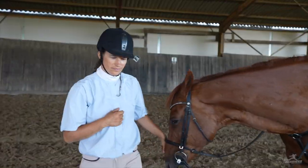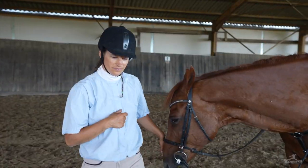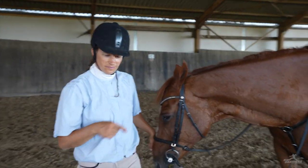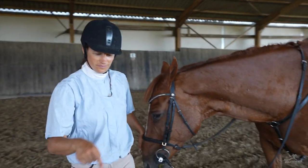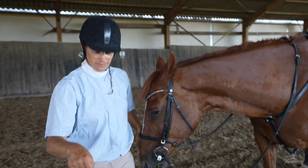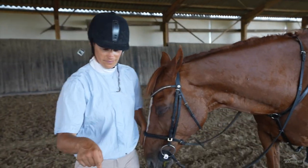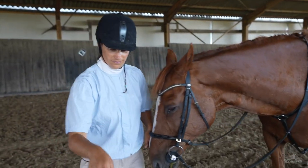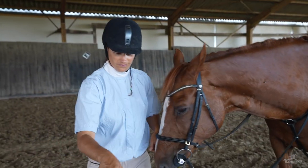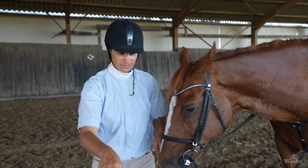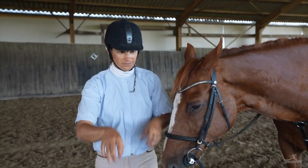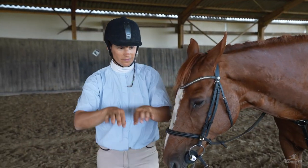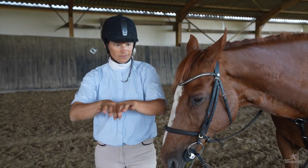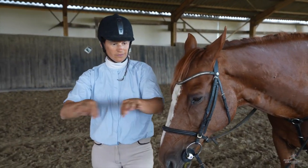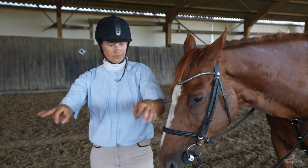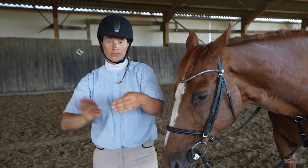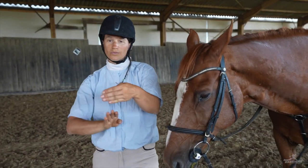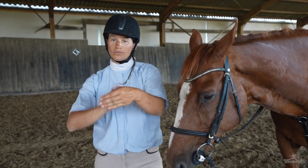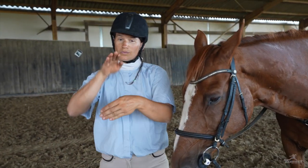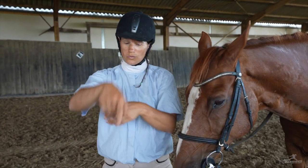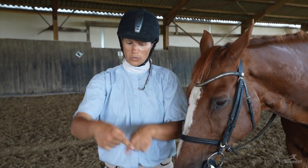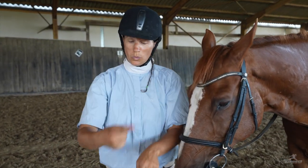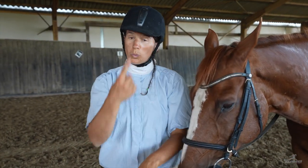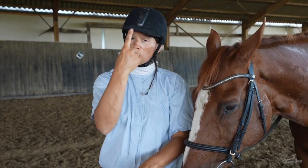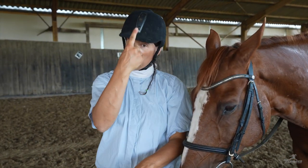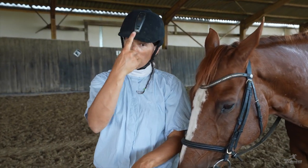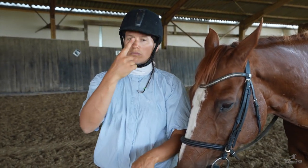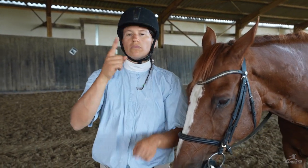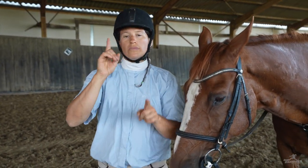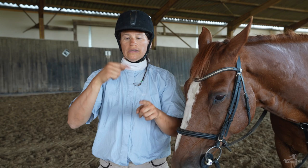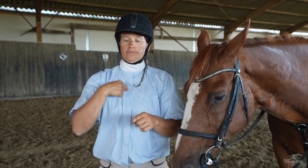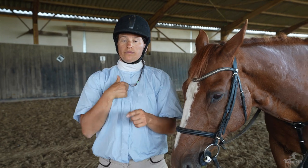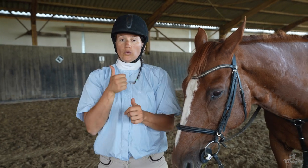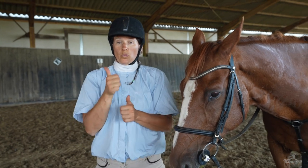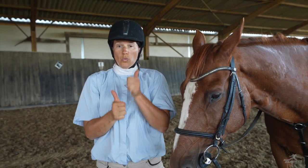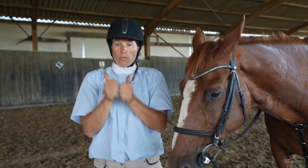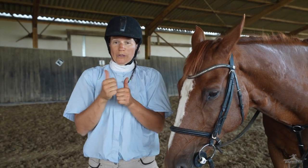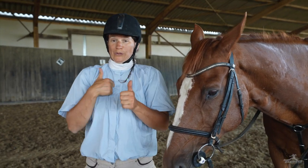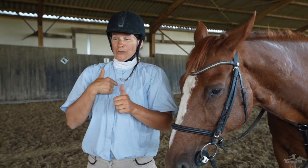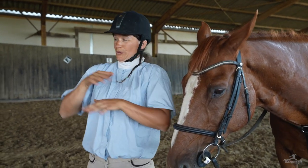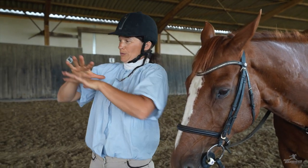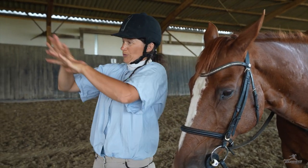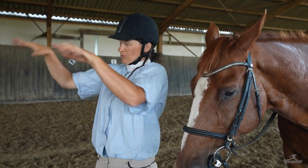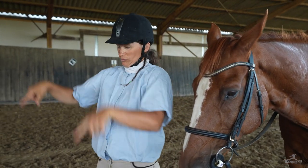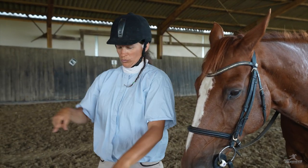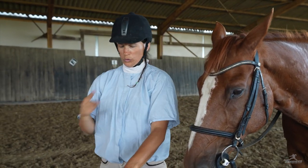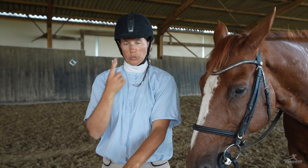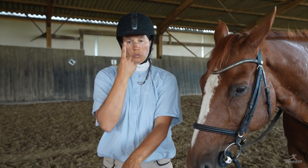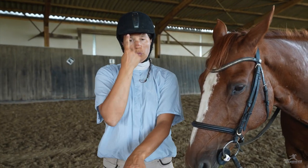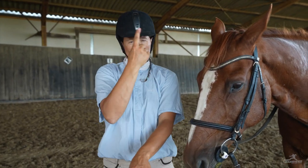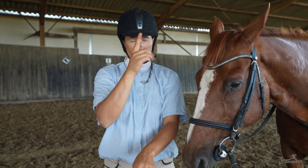This jump here is a Level 1.